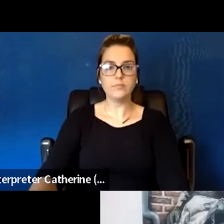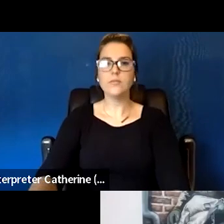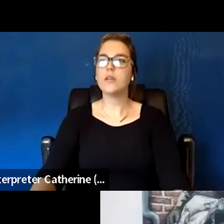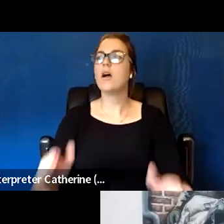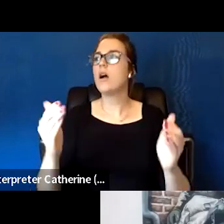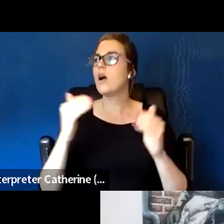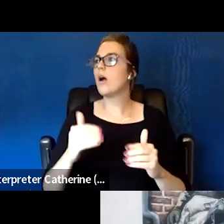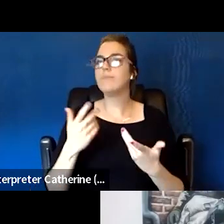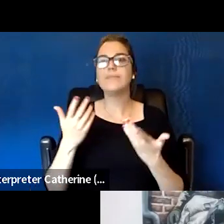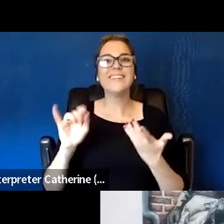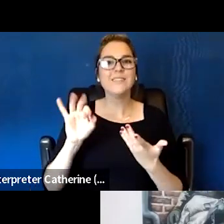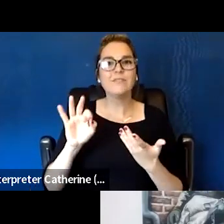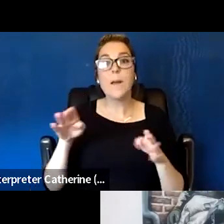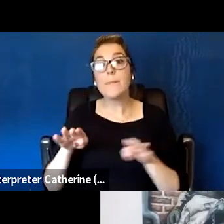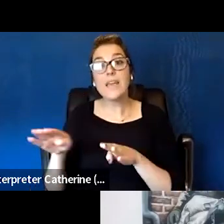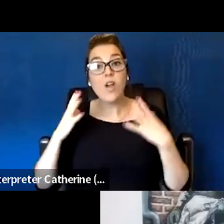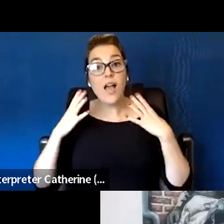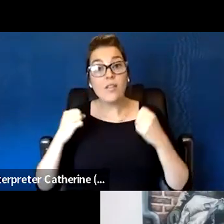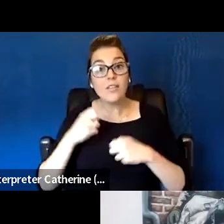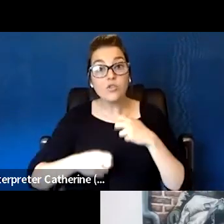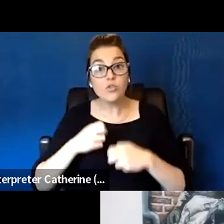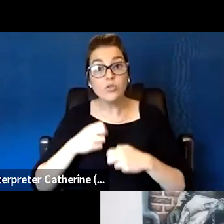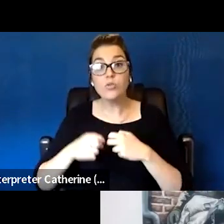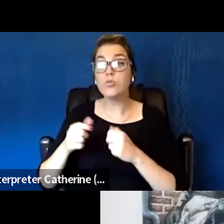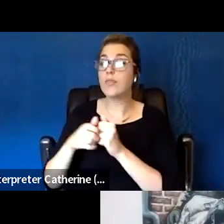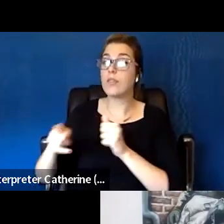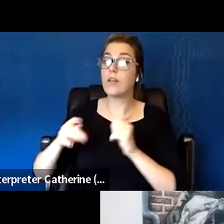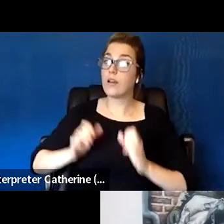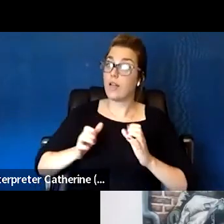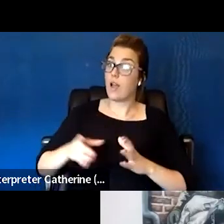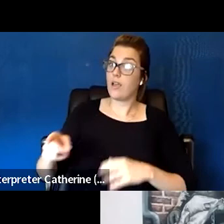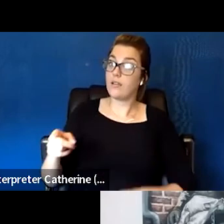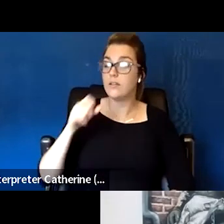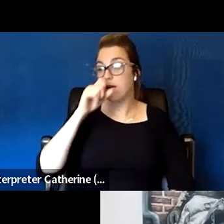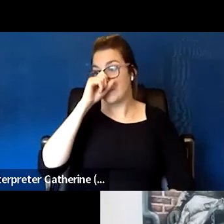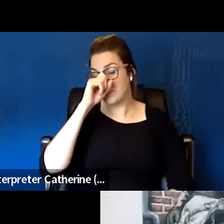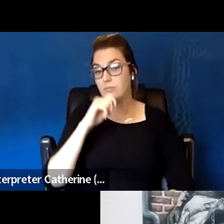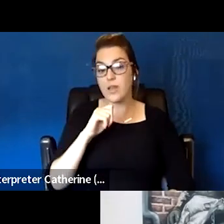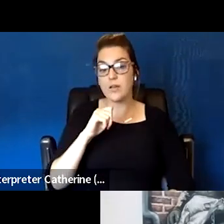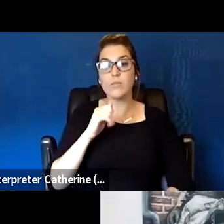If it's behavioral health issues, sometimes in communities there's groups